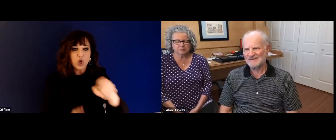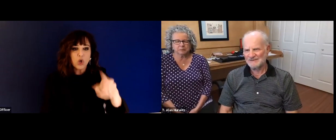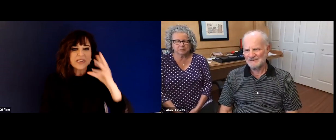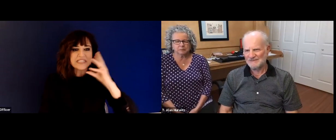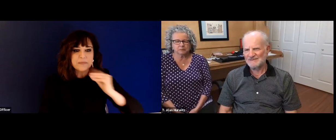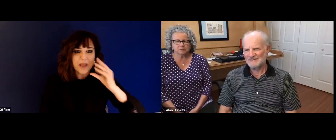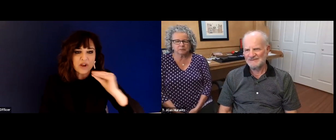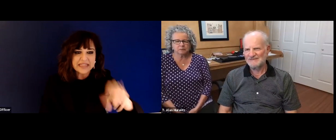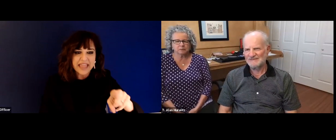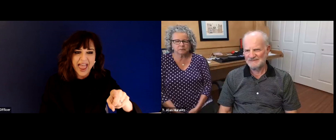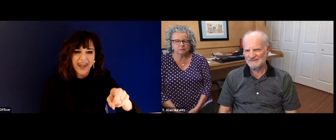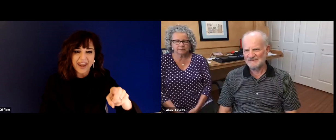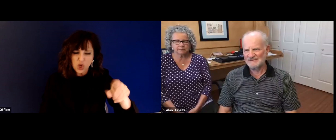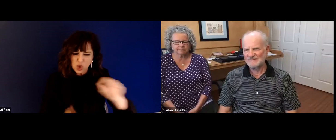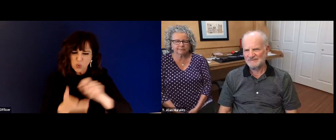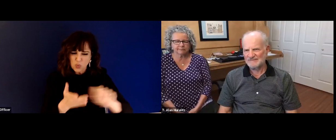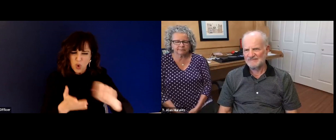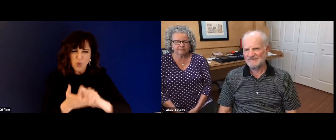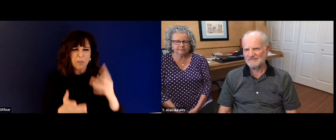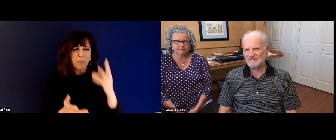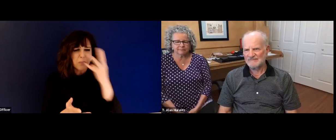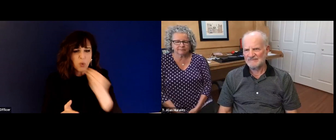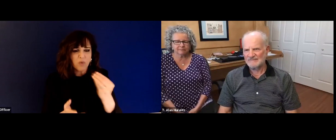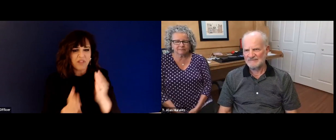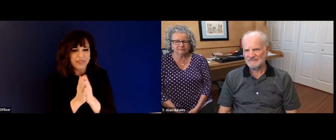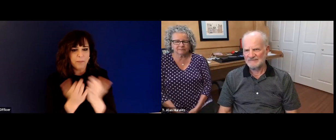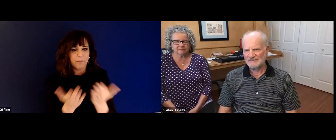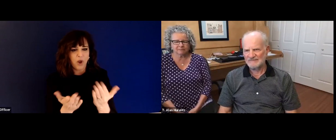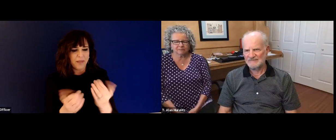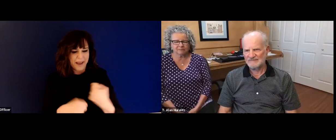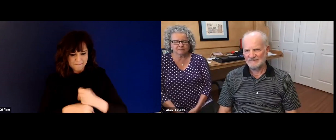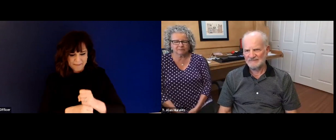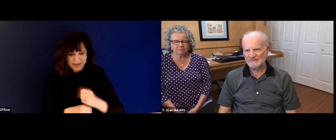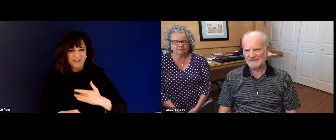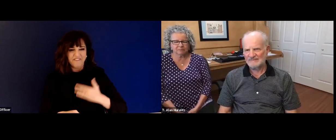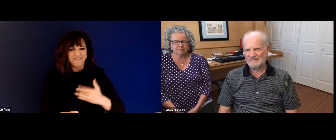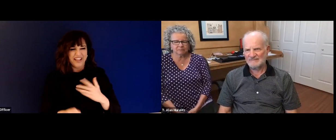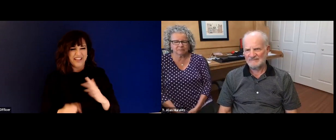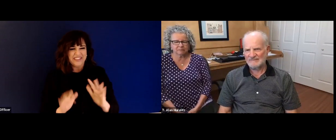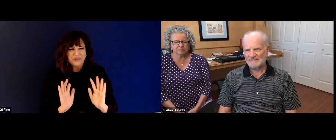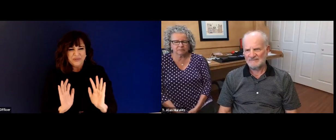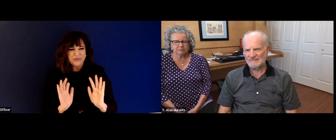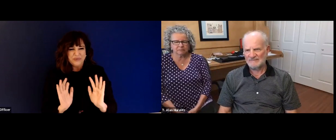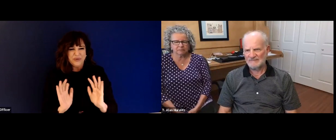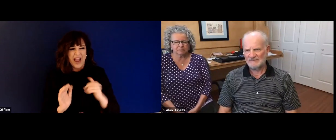I felt I was stressed for you. That's okay. But I just, you